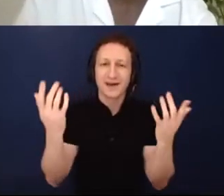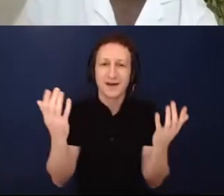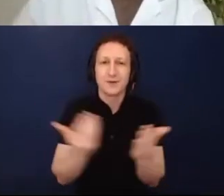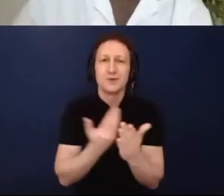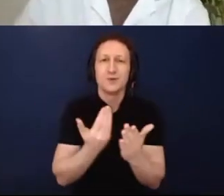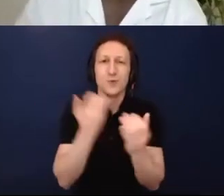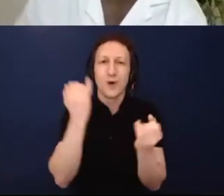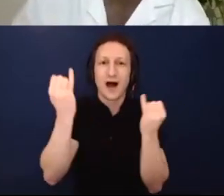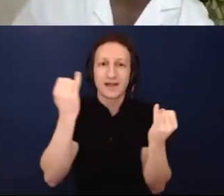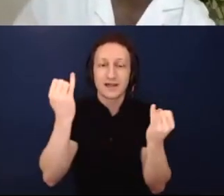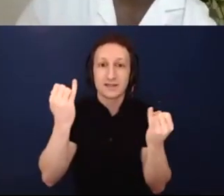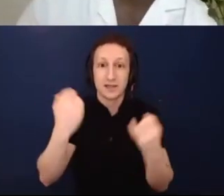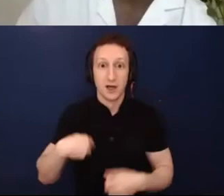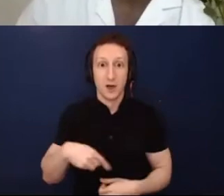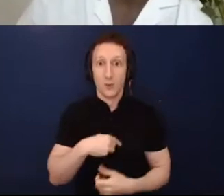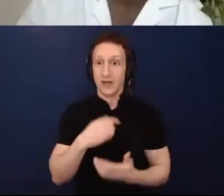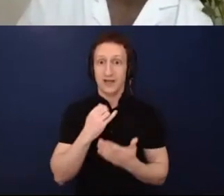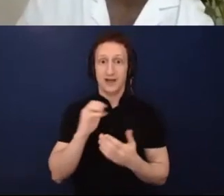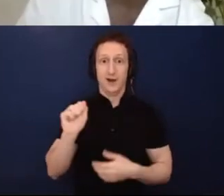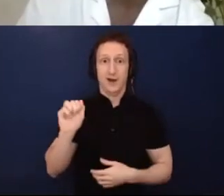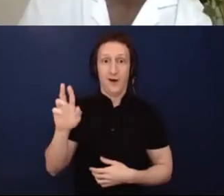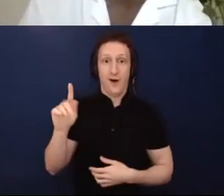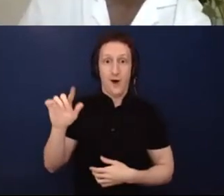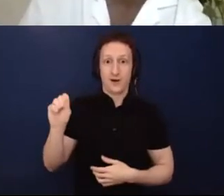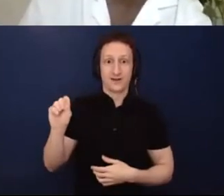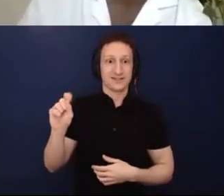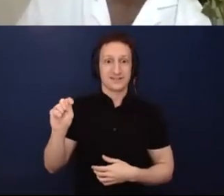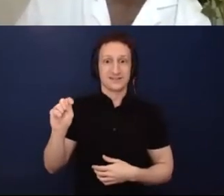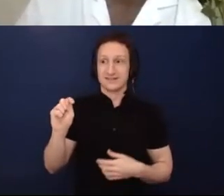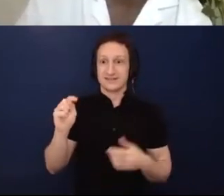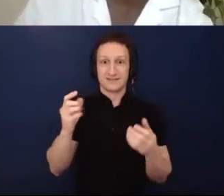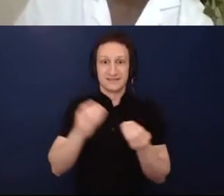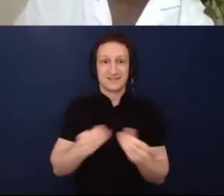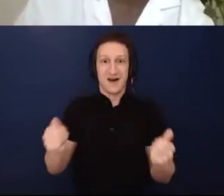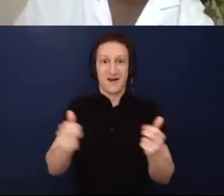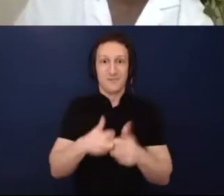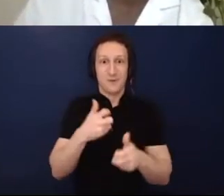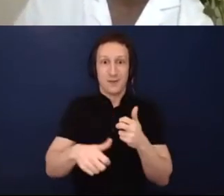to solve things for everyone. It would also be great to